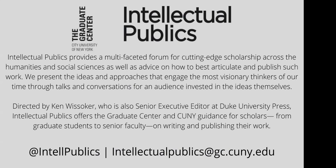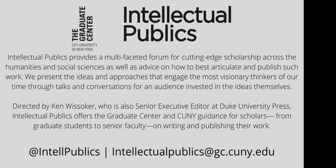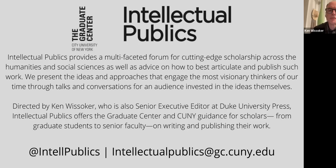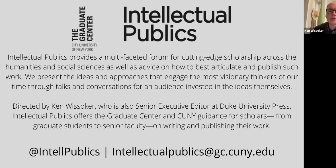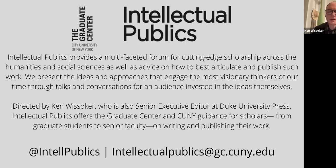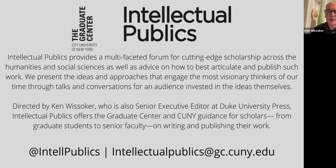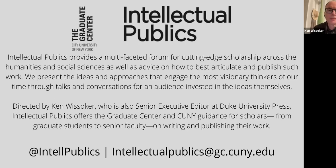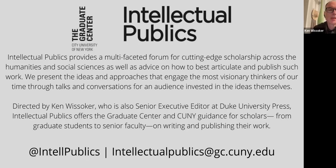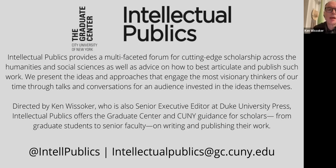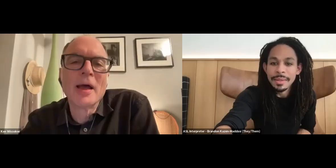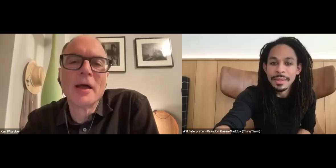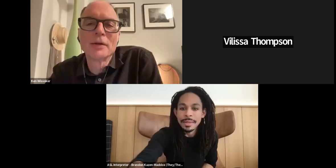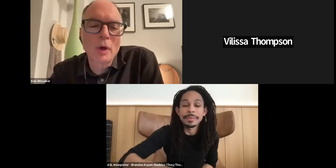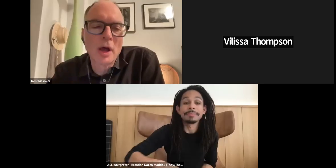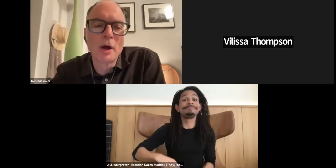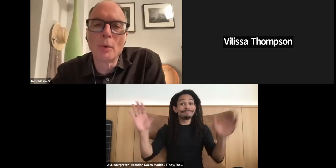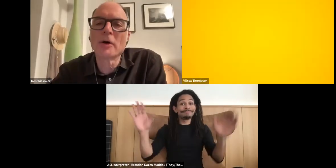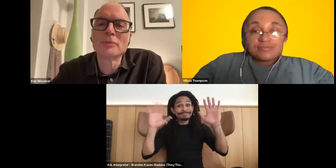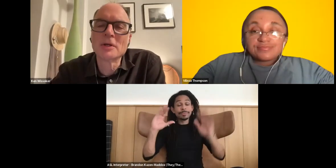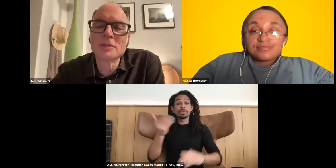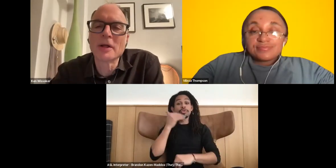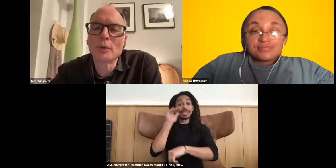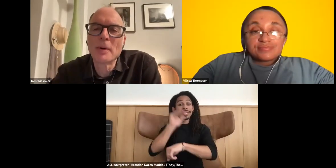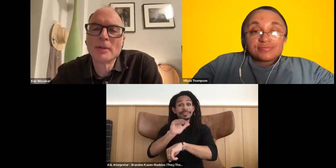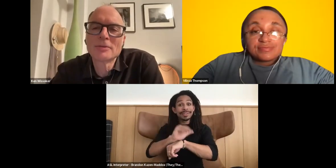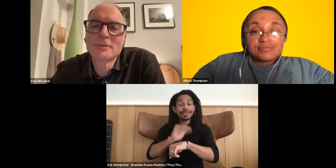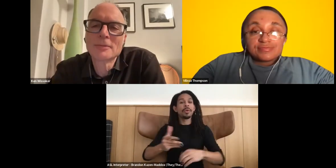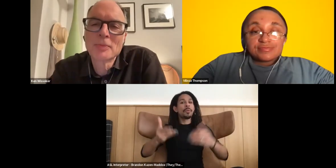Ken Wissoker: Good evening and welcome to Intellectual Publics